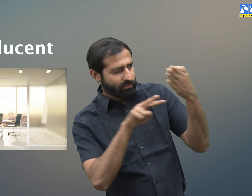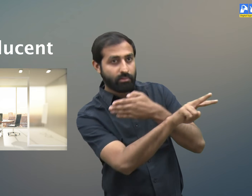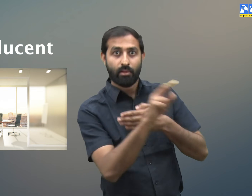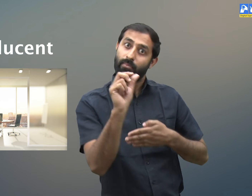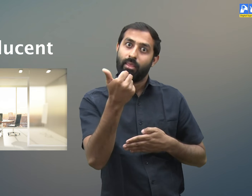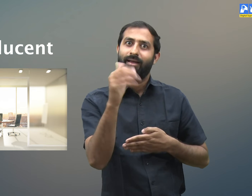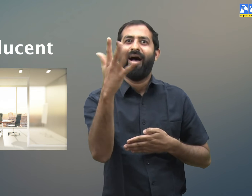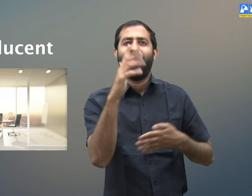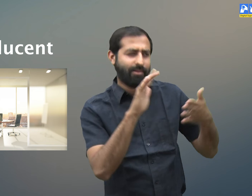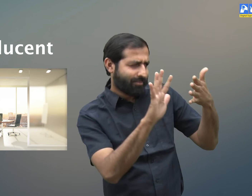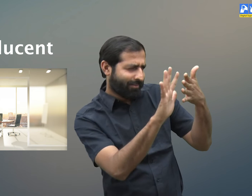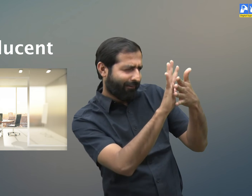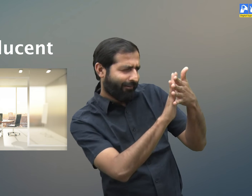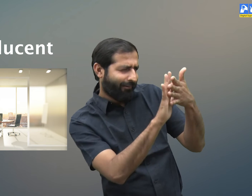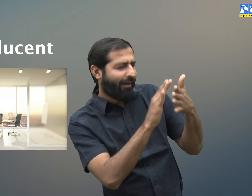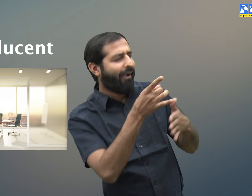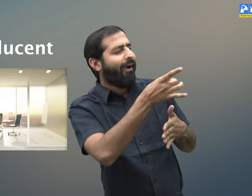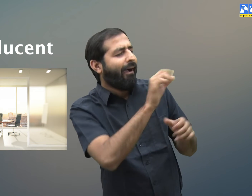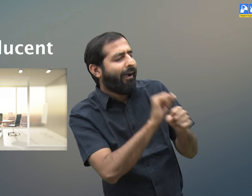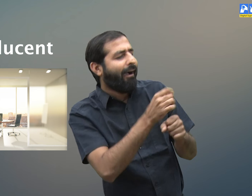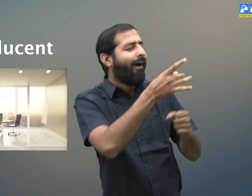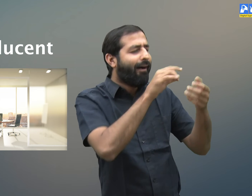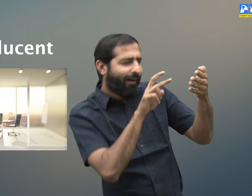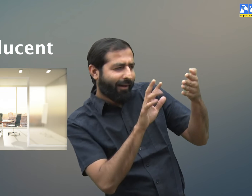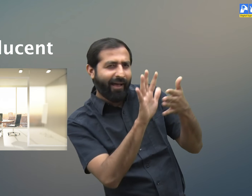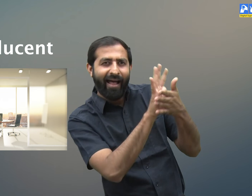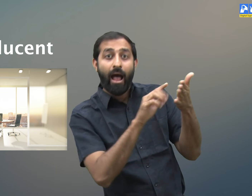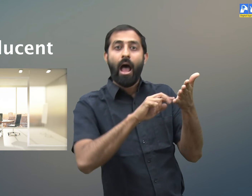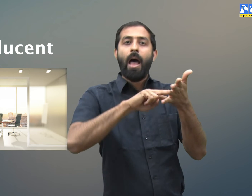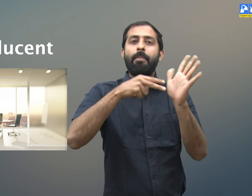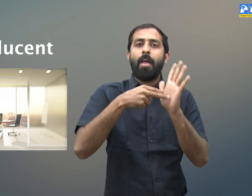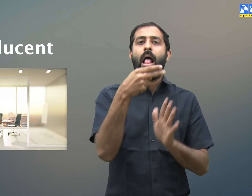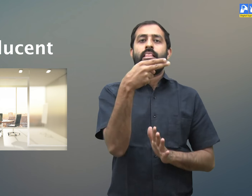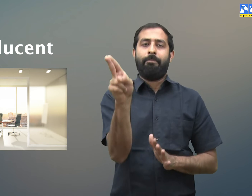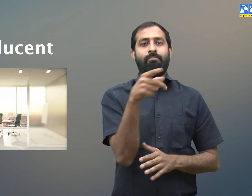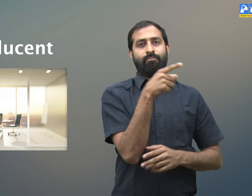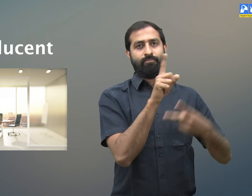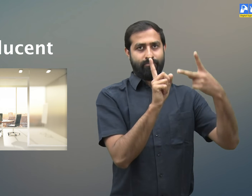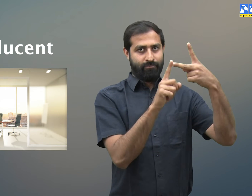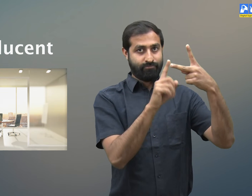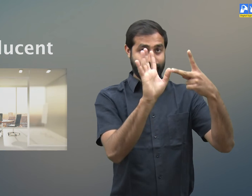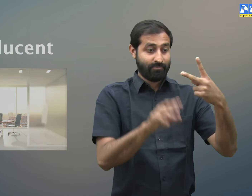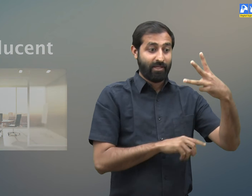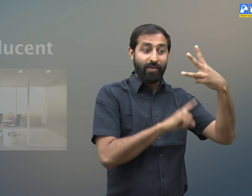We can see through them but the vision will be cloudy and fuzzy. These are translucent materials.